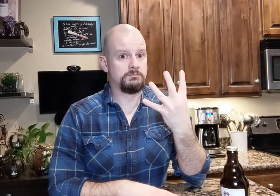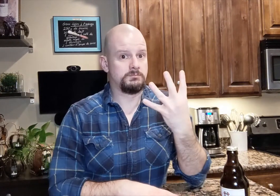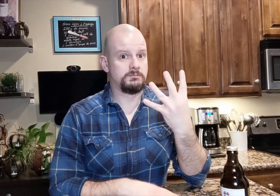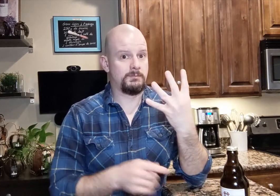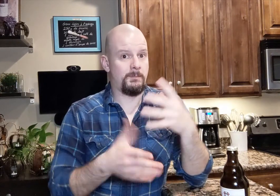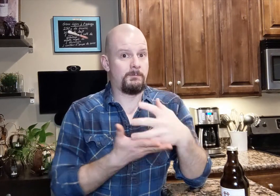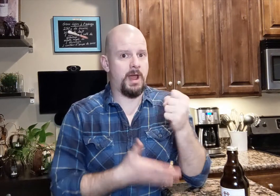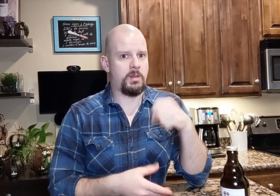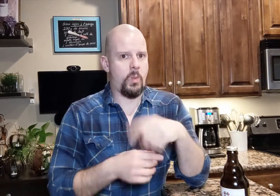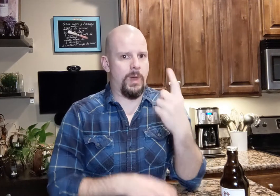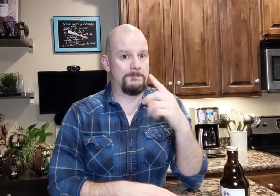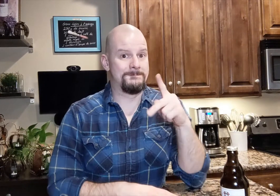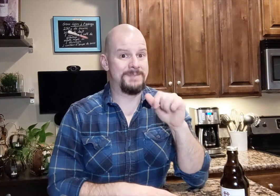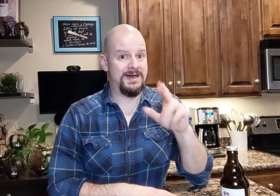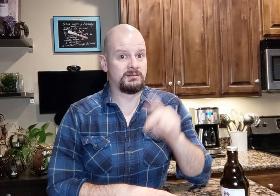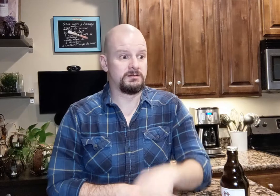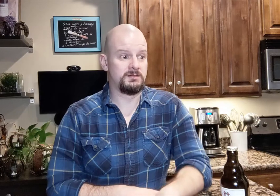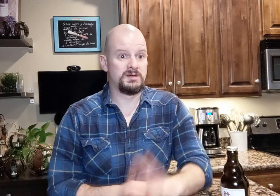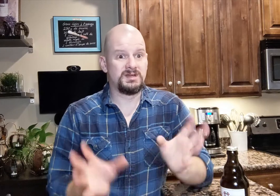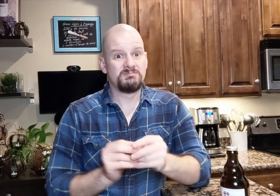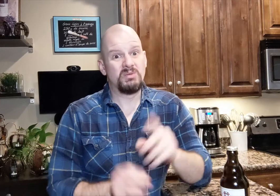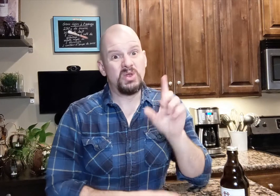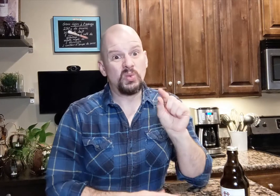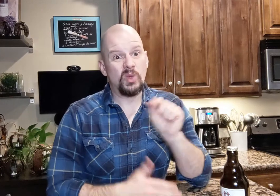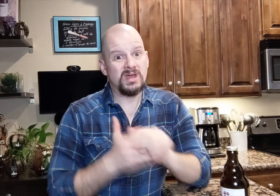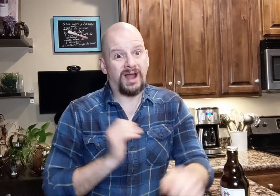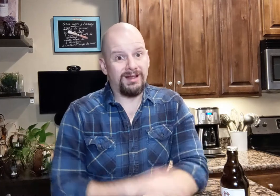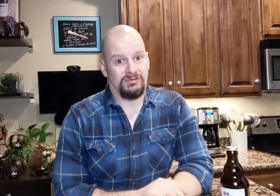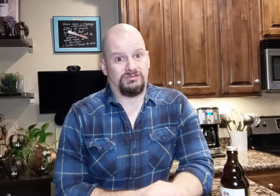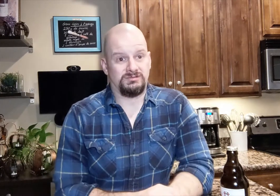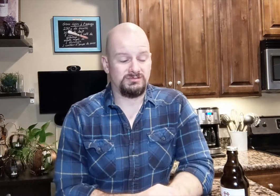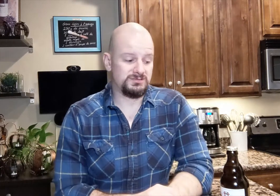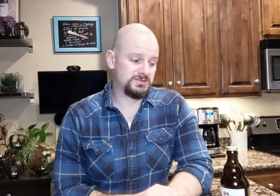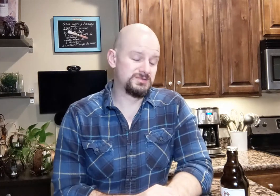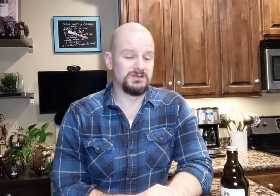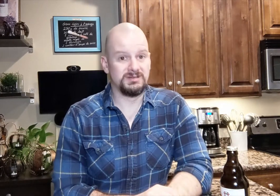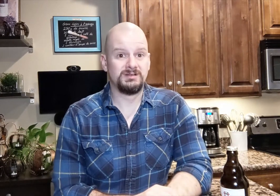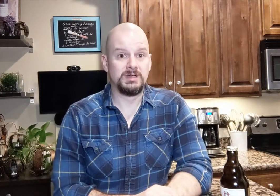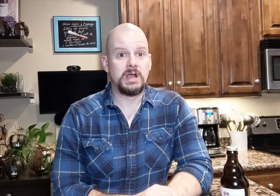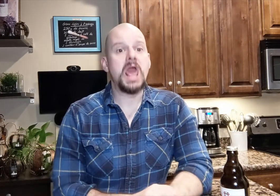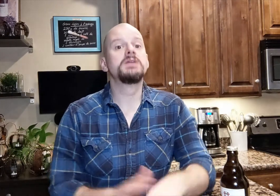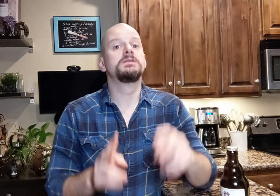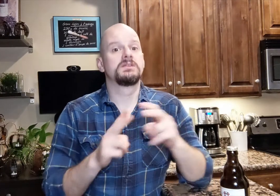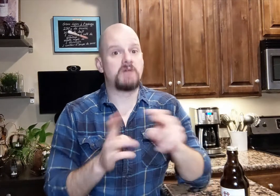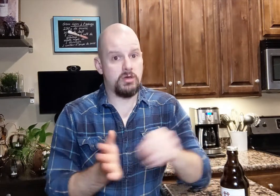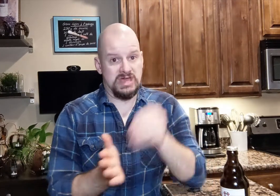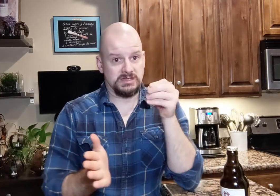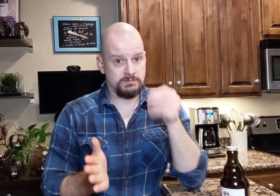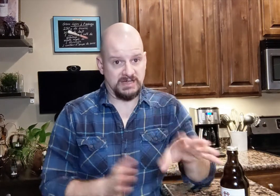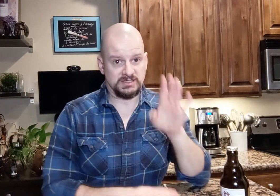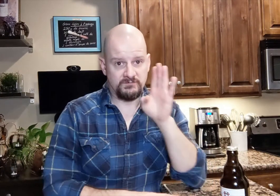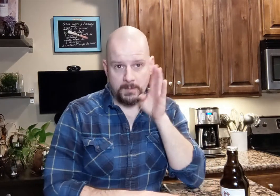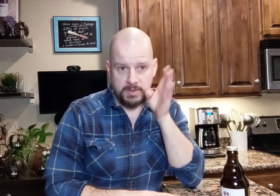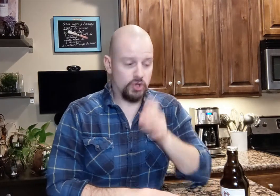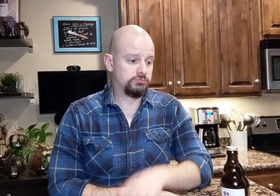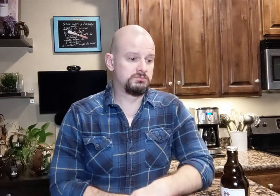it will be twenty dollars. It's a very expensive beer.